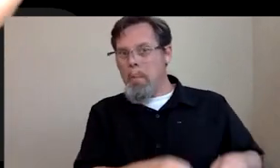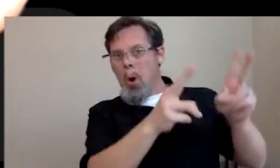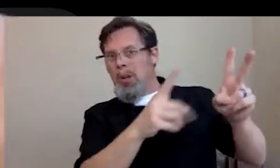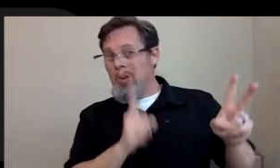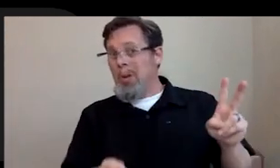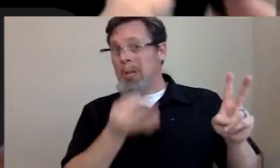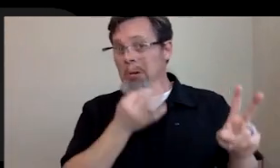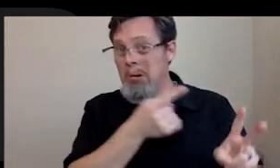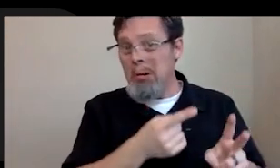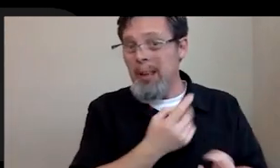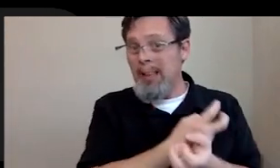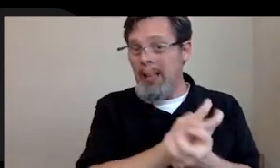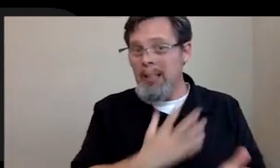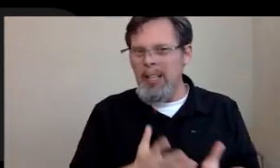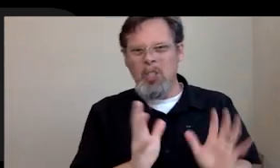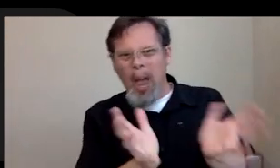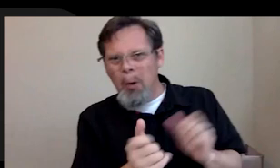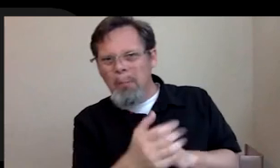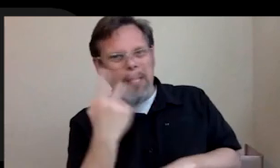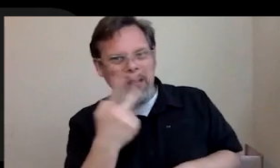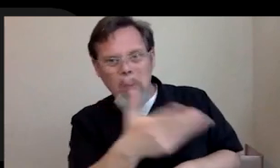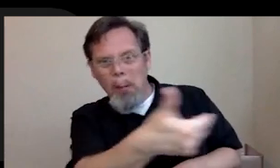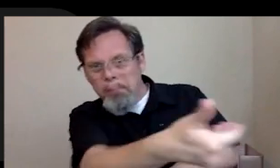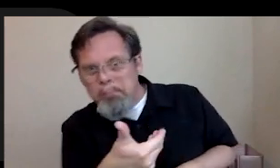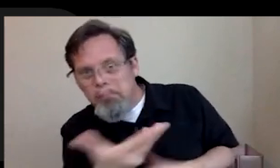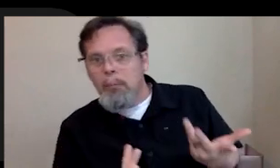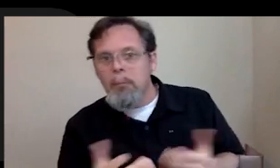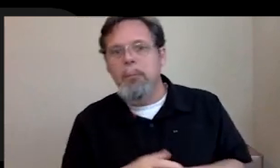skeletons. Let's talk to him. Let's see if they want to come. So, yeah, that's what I want you.